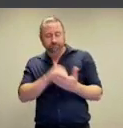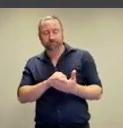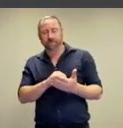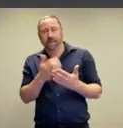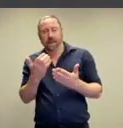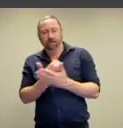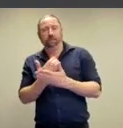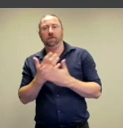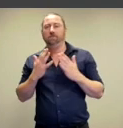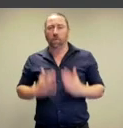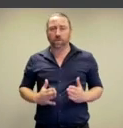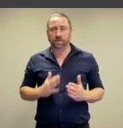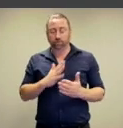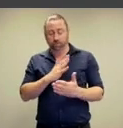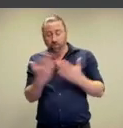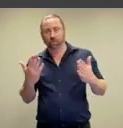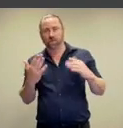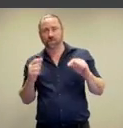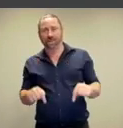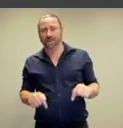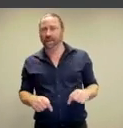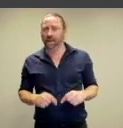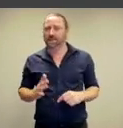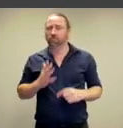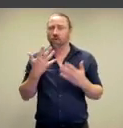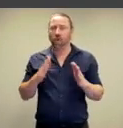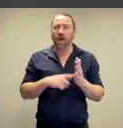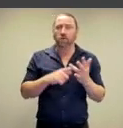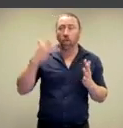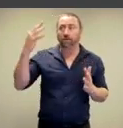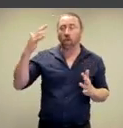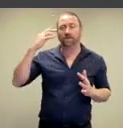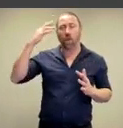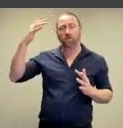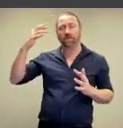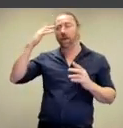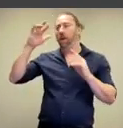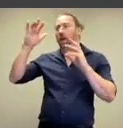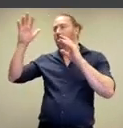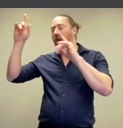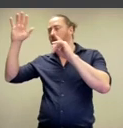and documenting her body. Really kind of interesting way of